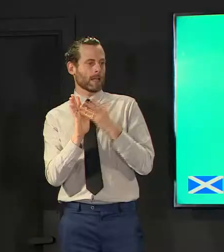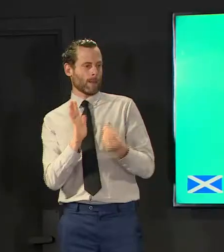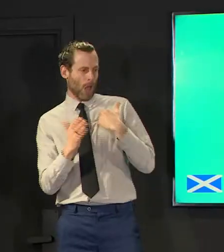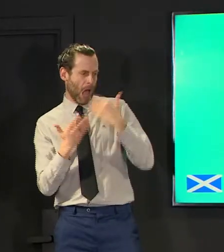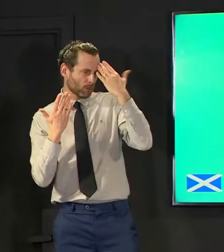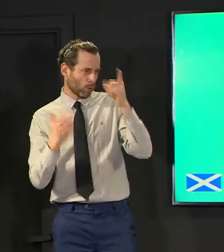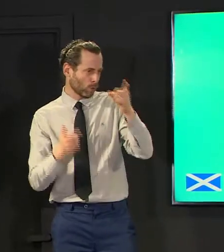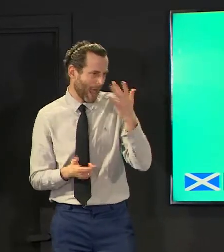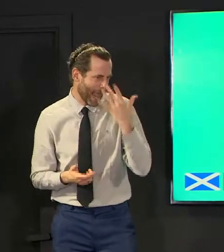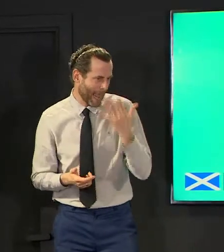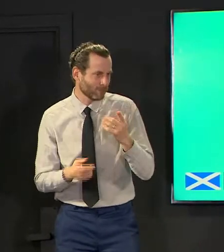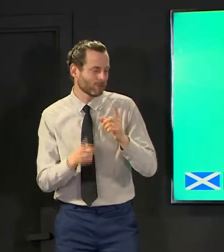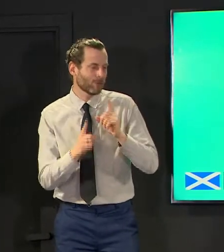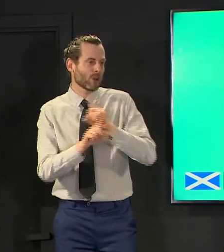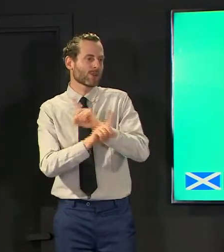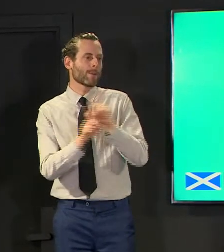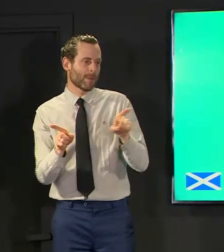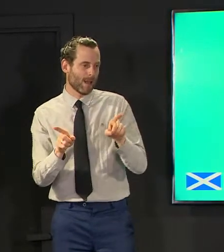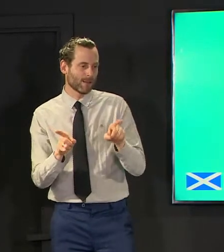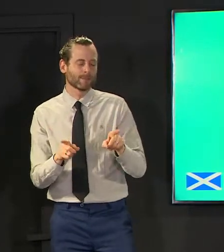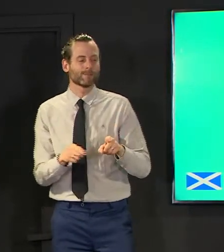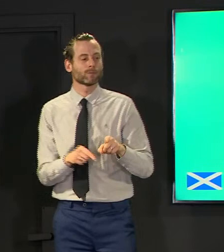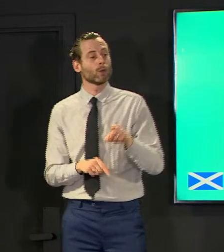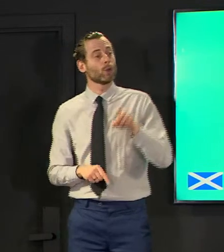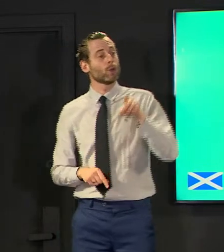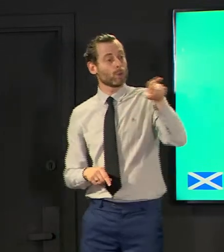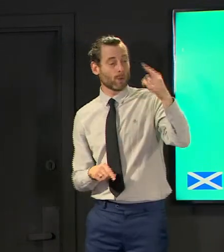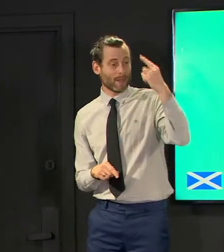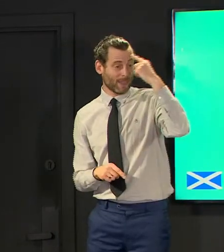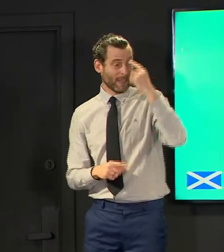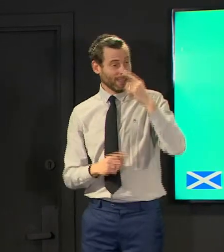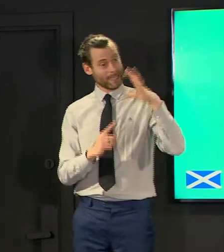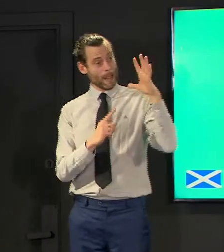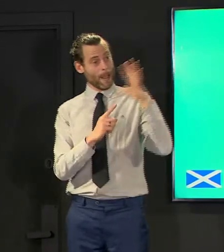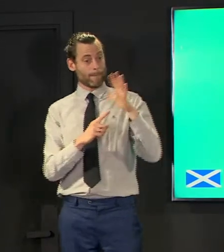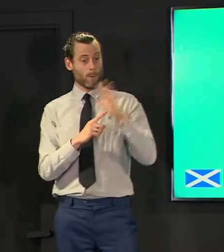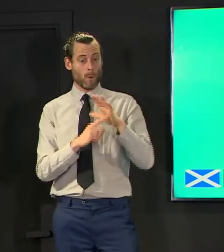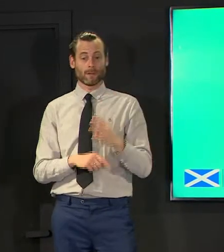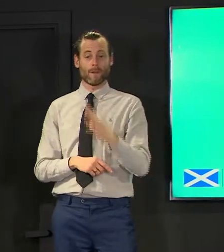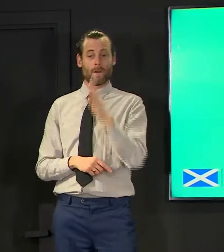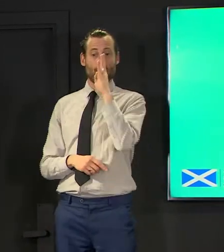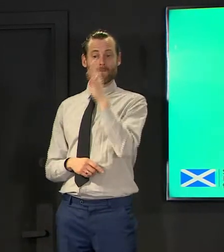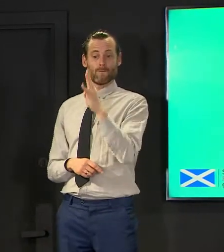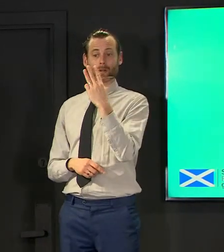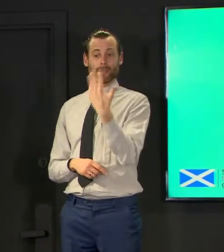but what what what you're suggesting is you take a 49 year old journalist's vaccine and